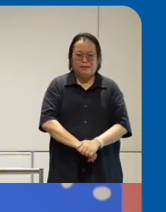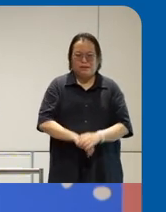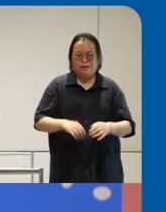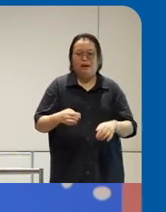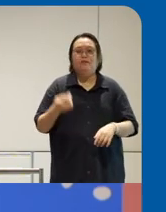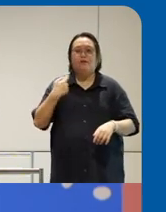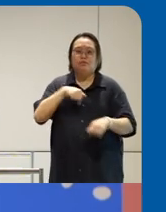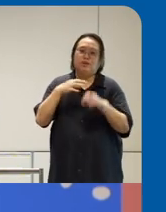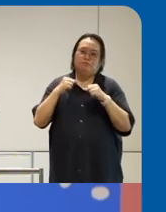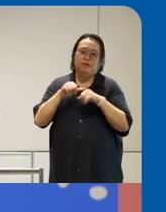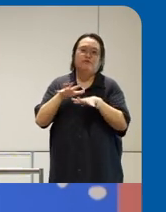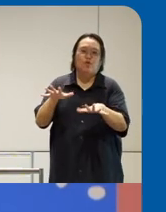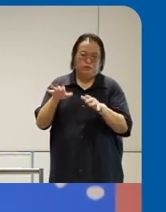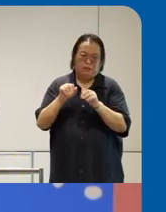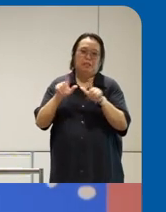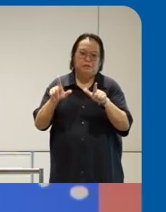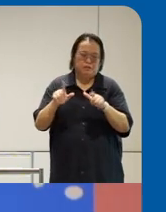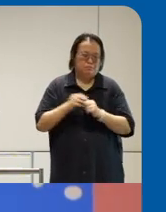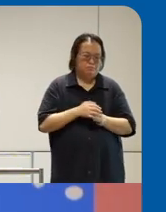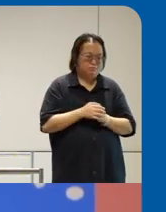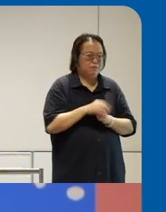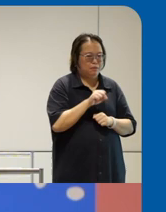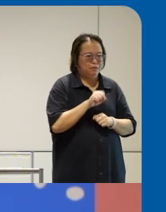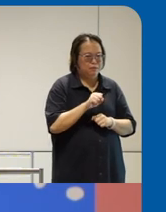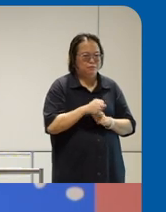we're leveraging and we're adapting from that so that's that's our work from the accessibly